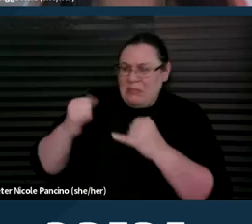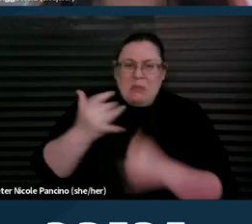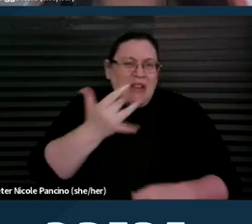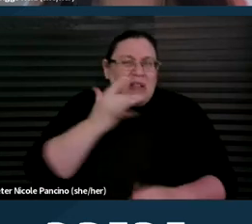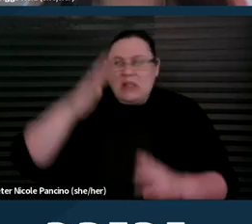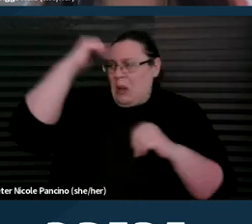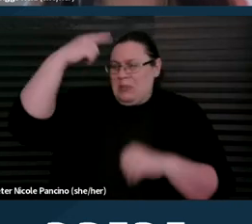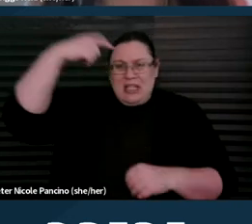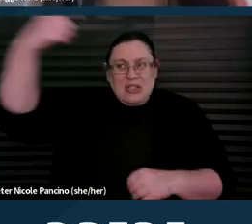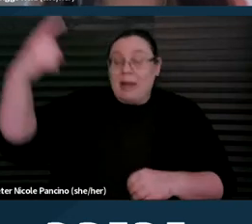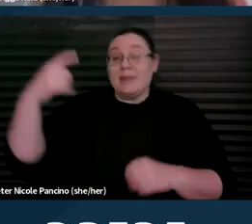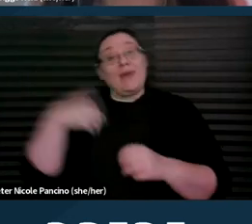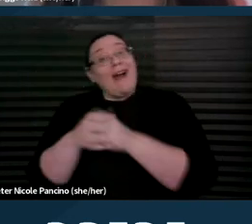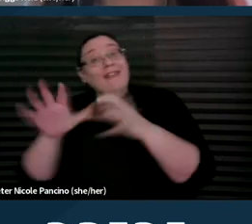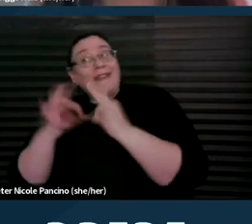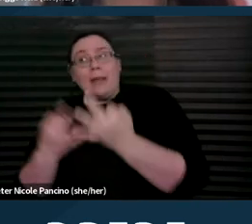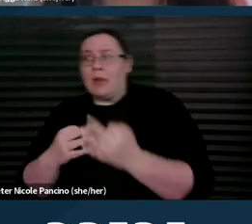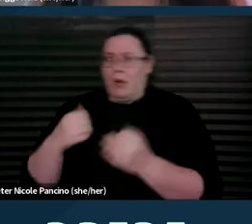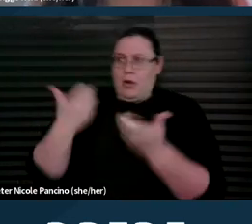or not building families as non-disabled people.